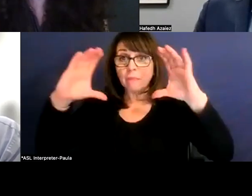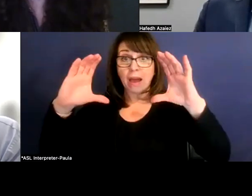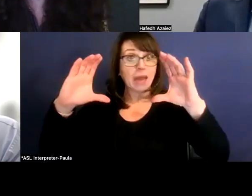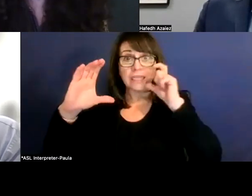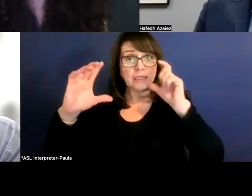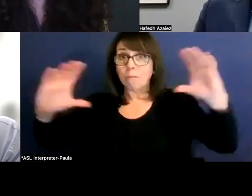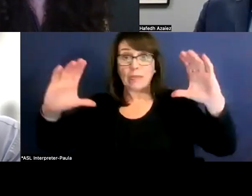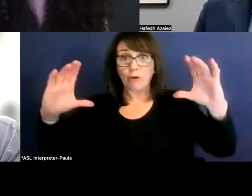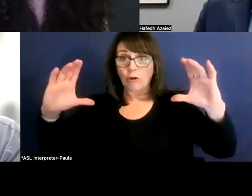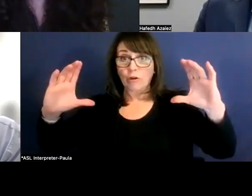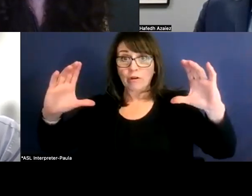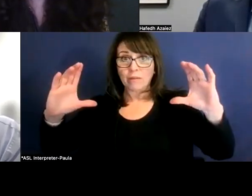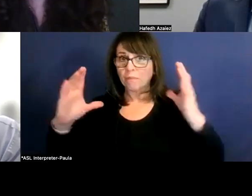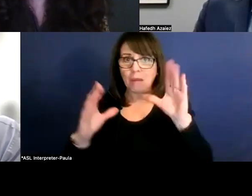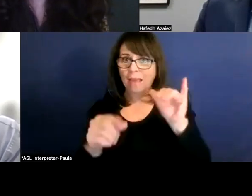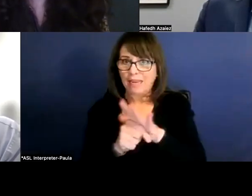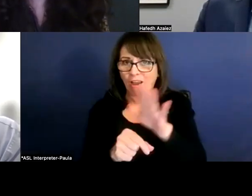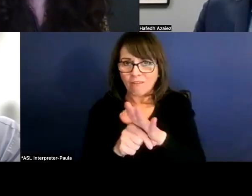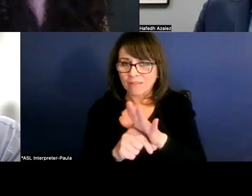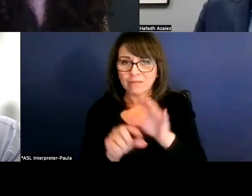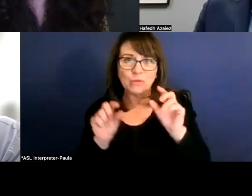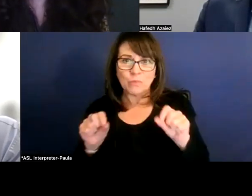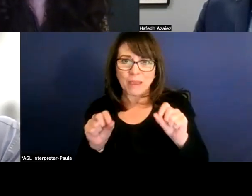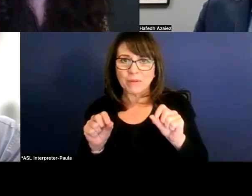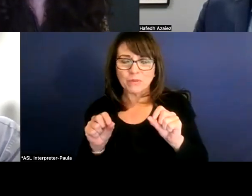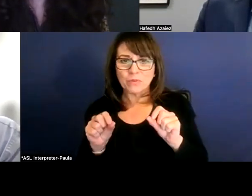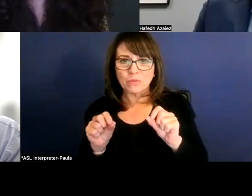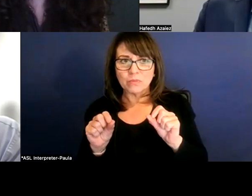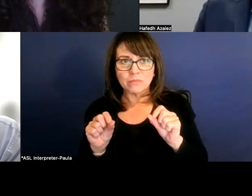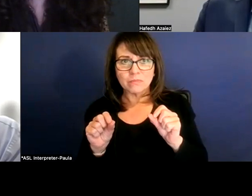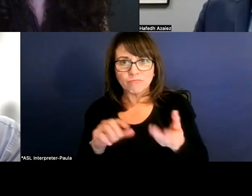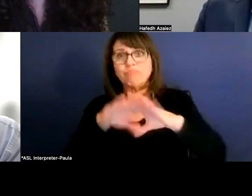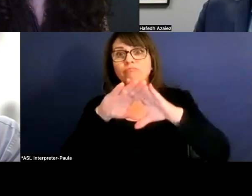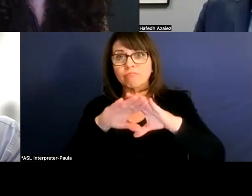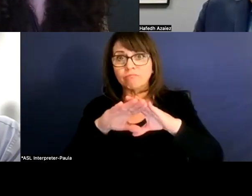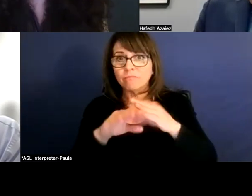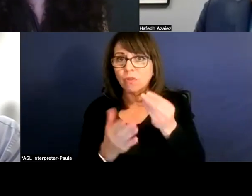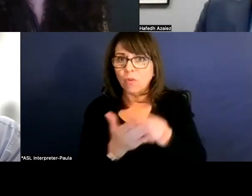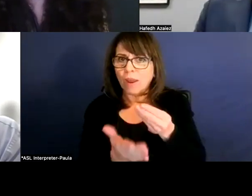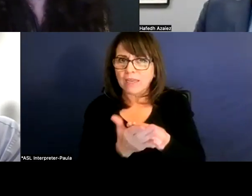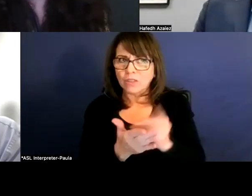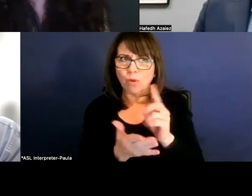at the minute by enough to be able to push those wages where we would like them to go.